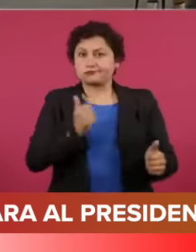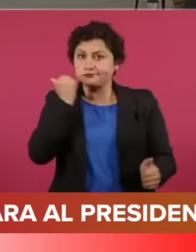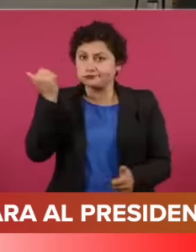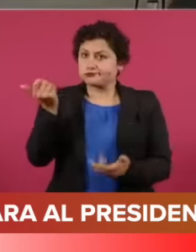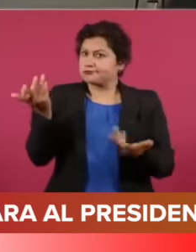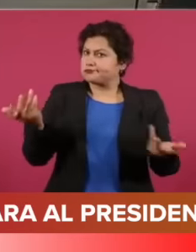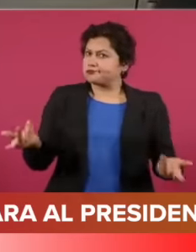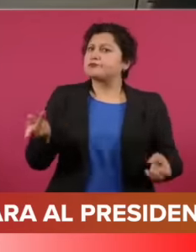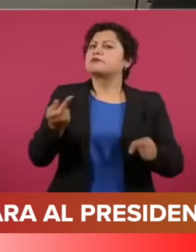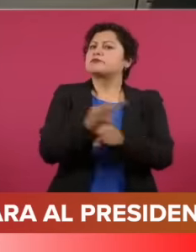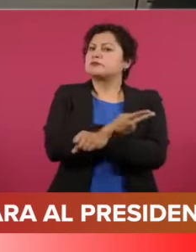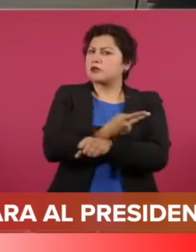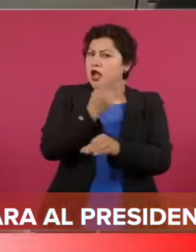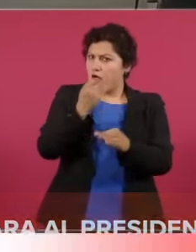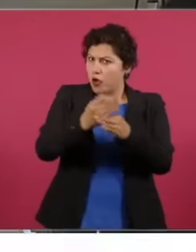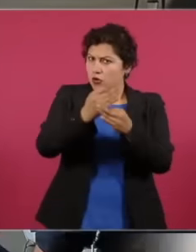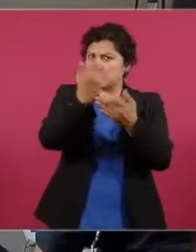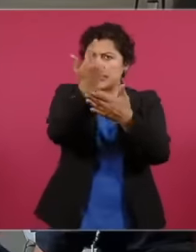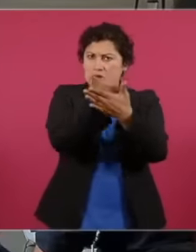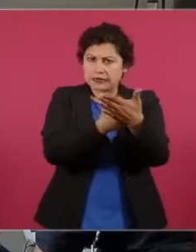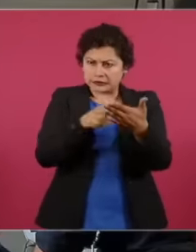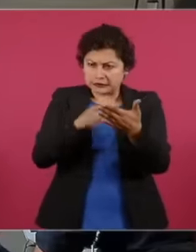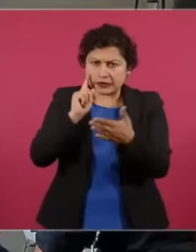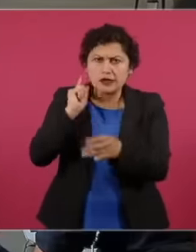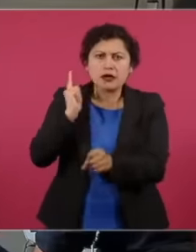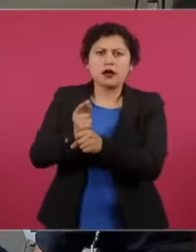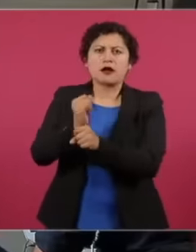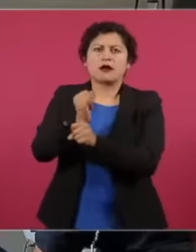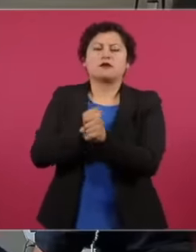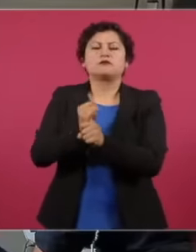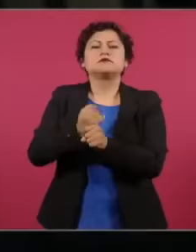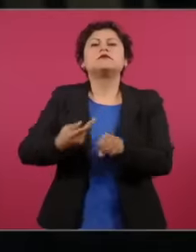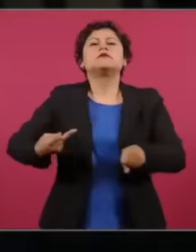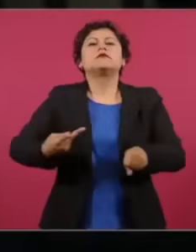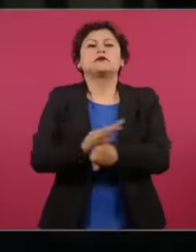this type of situation, president, we know that although he may say that it is not directly the